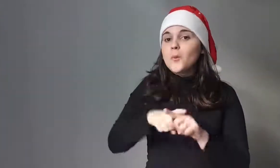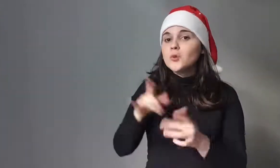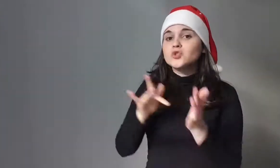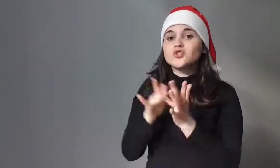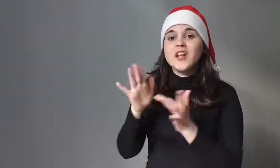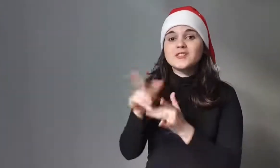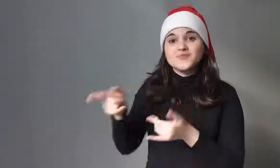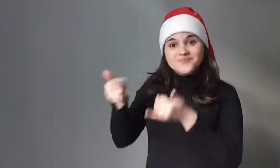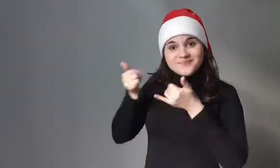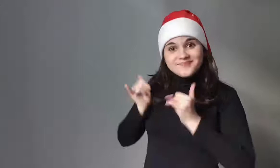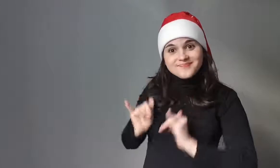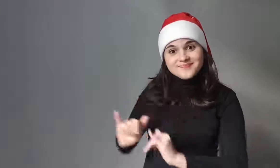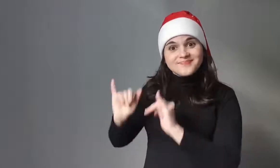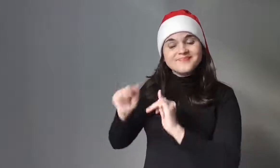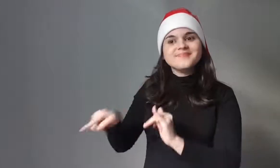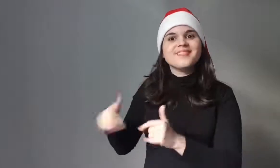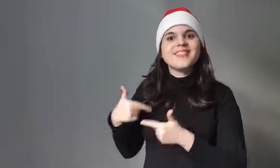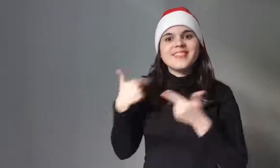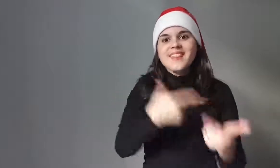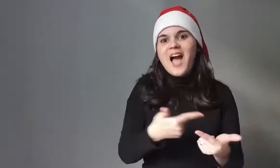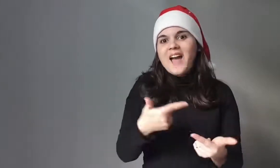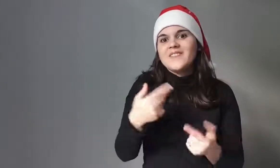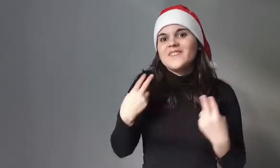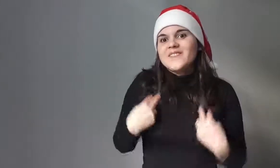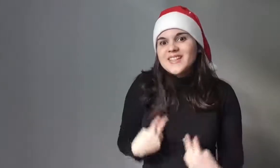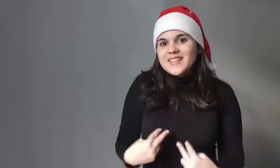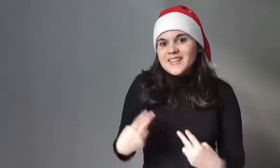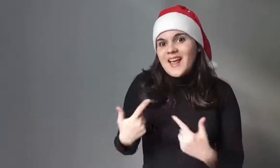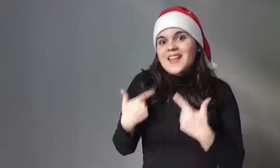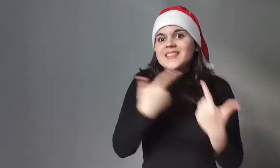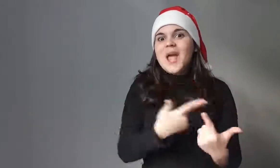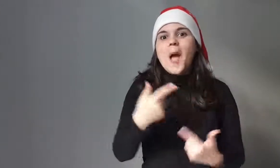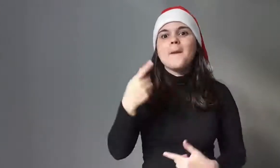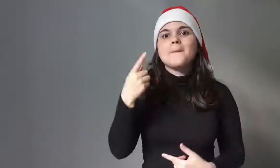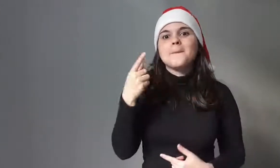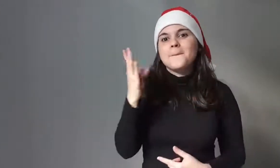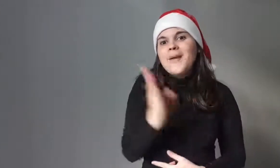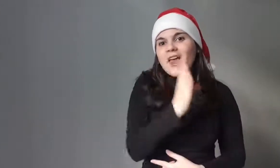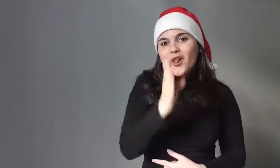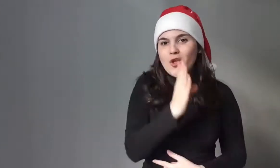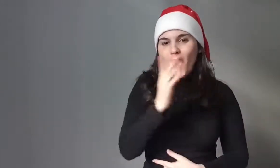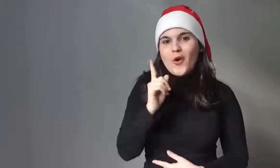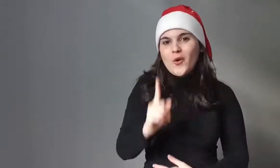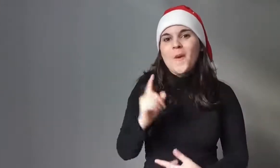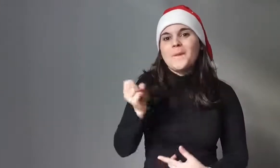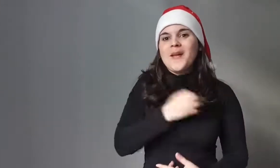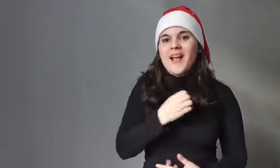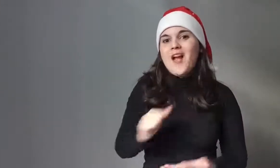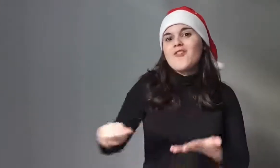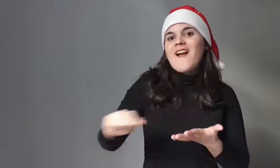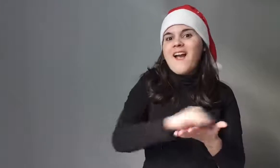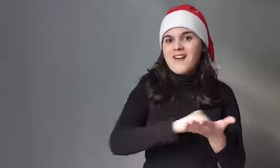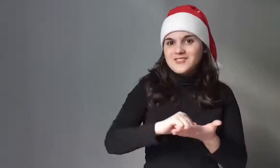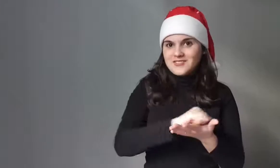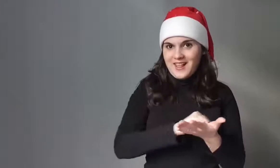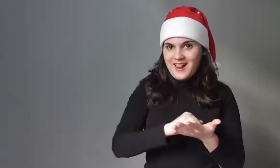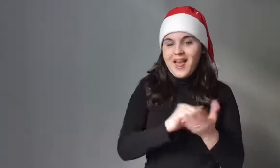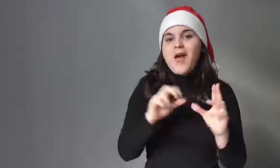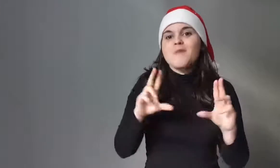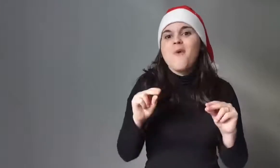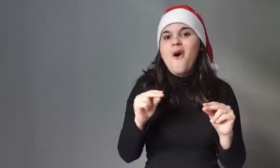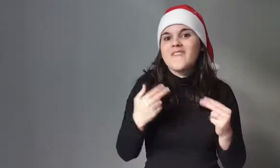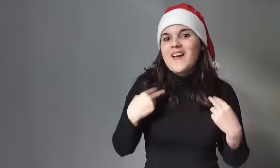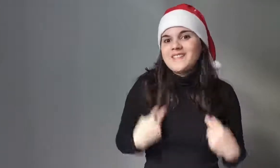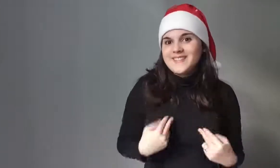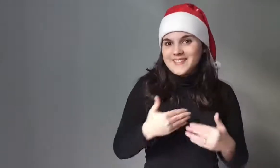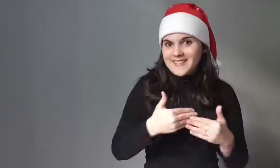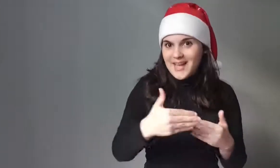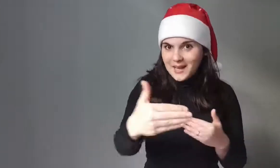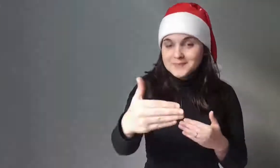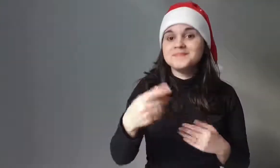and the birth of Jesus, with which sin was forgiven and canceled.